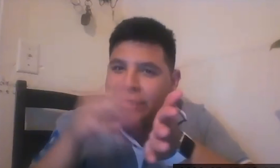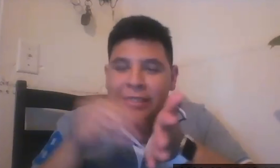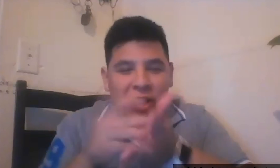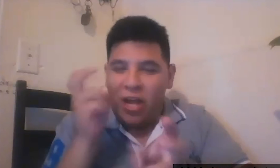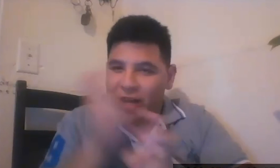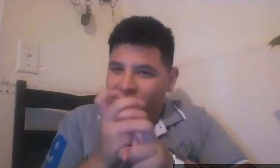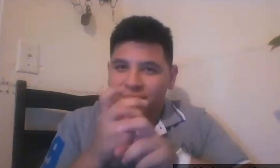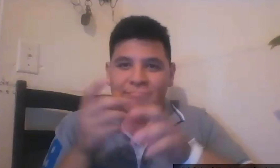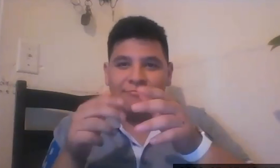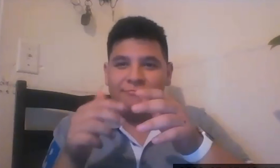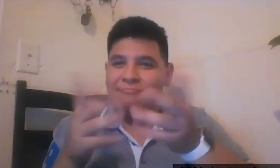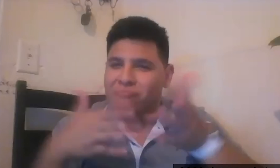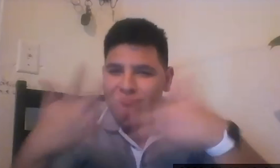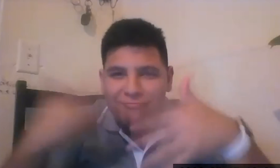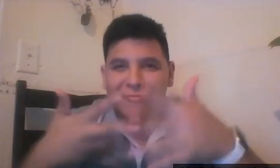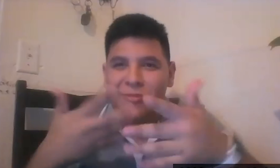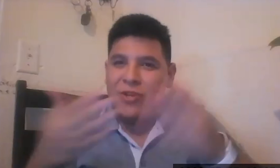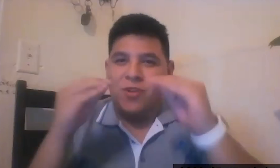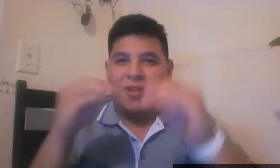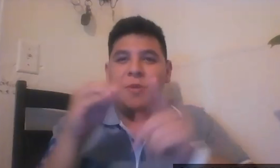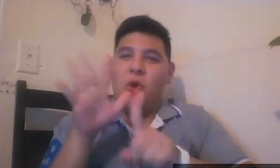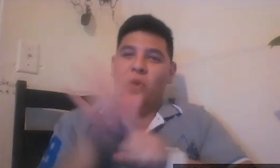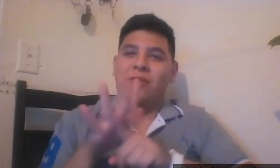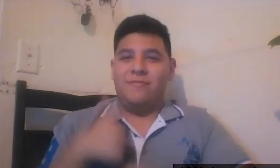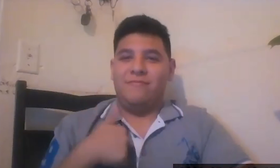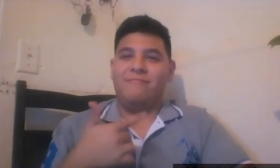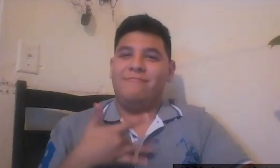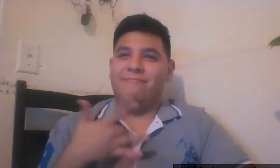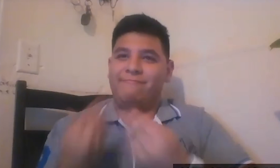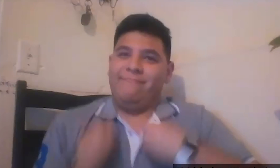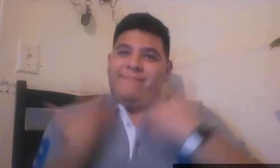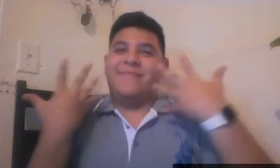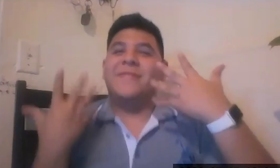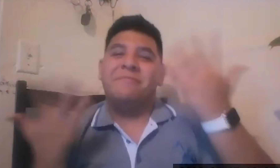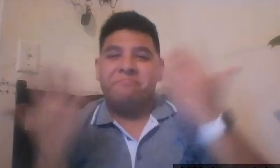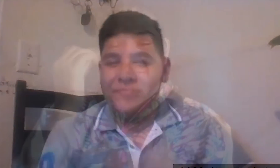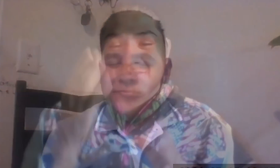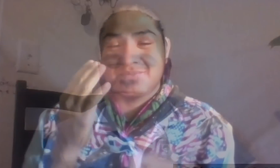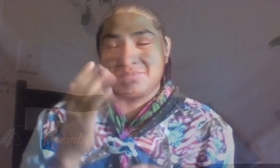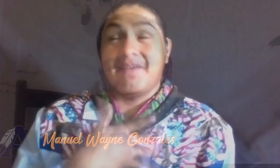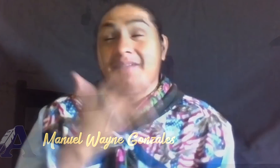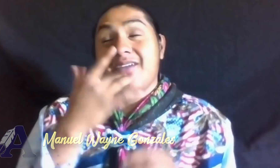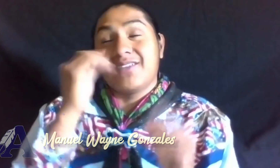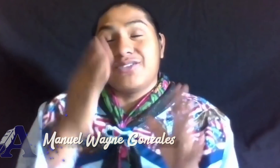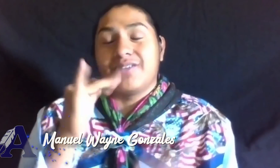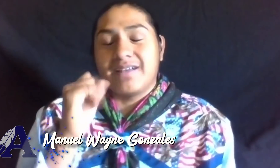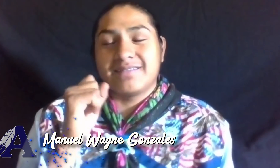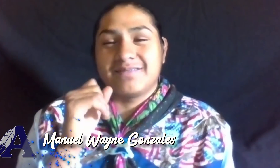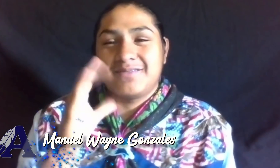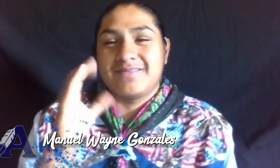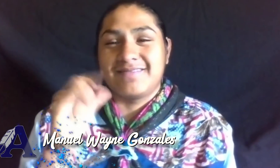ME TO KEEP GOING. ON-SCREEN IS MANUEL WYANE GONZALEZ. MY FAVORITE TEACHER IS COLT